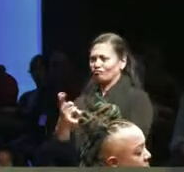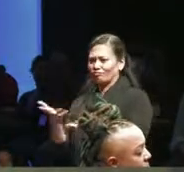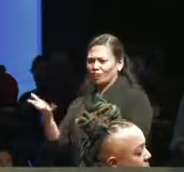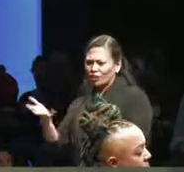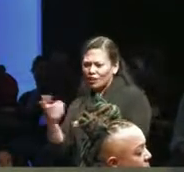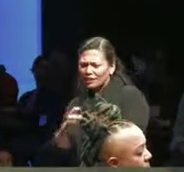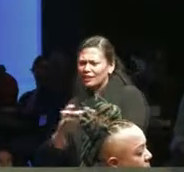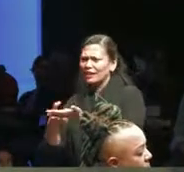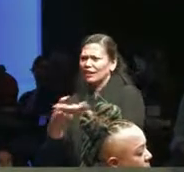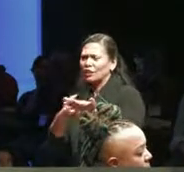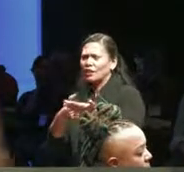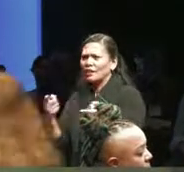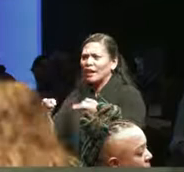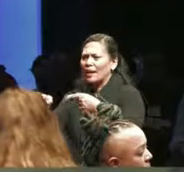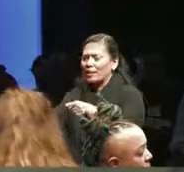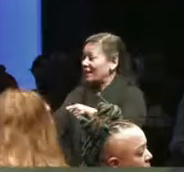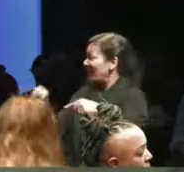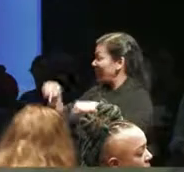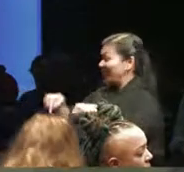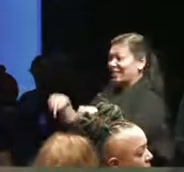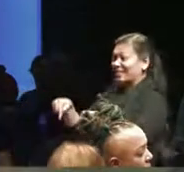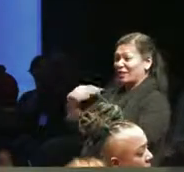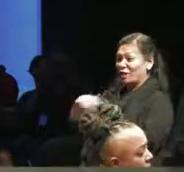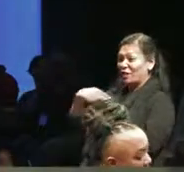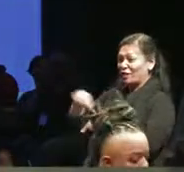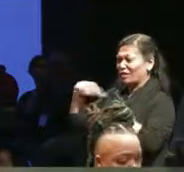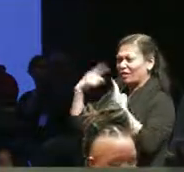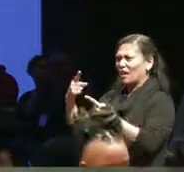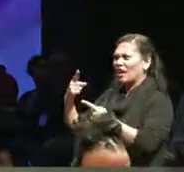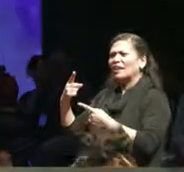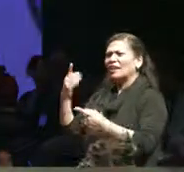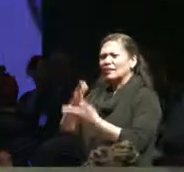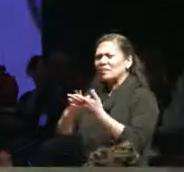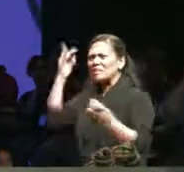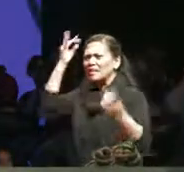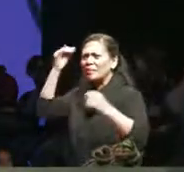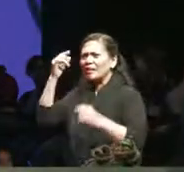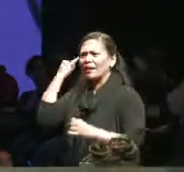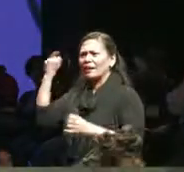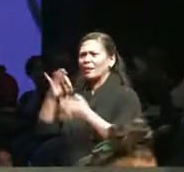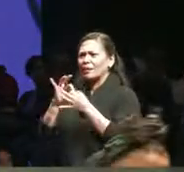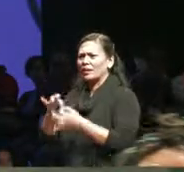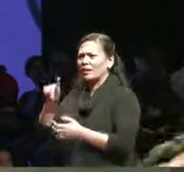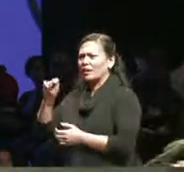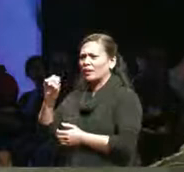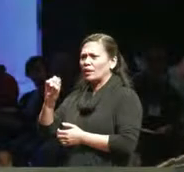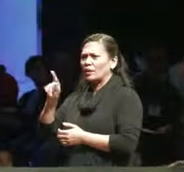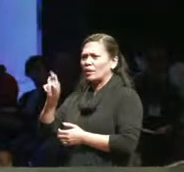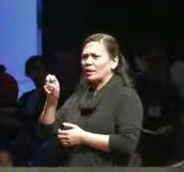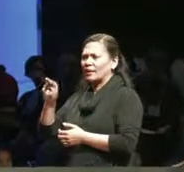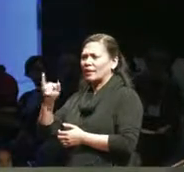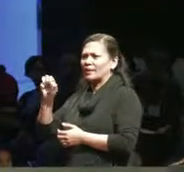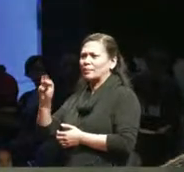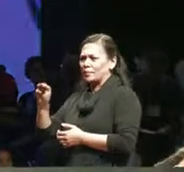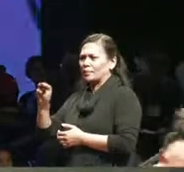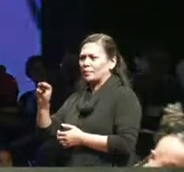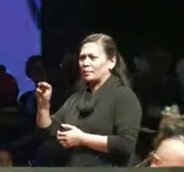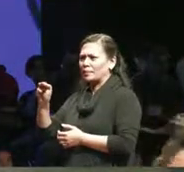during this conference is this notion of tokenism. And I feel like to hope this